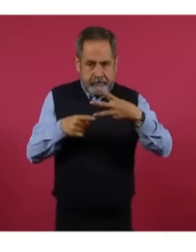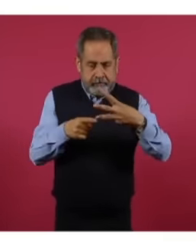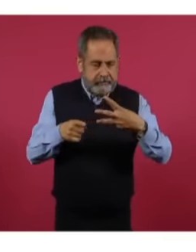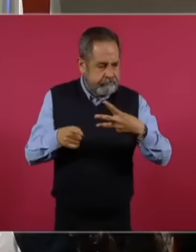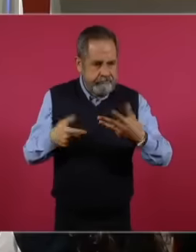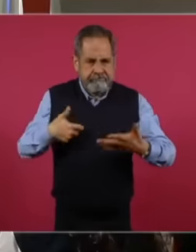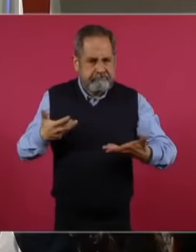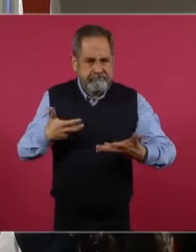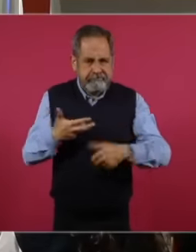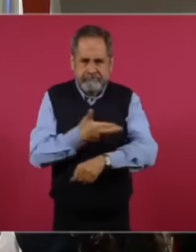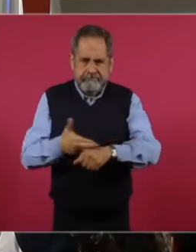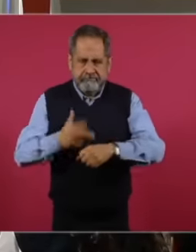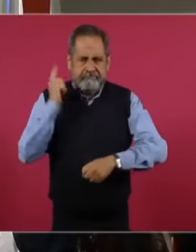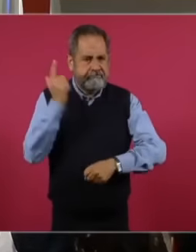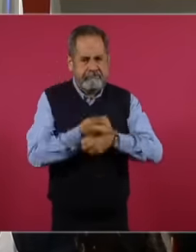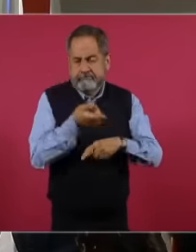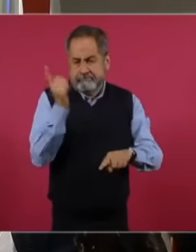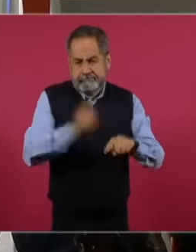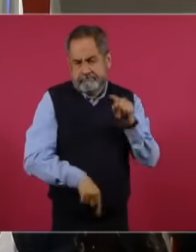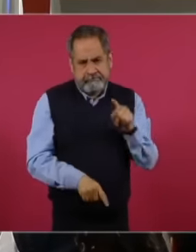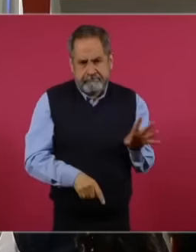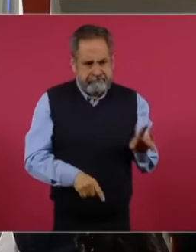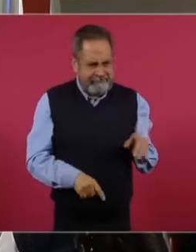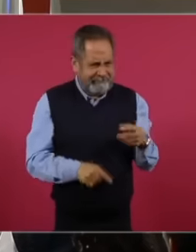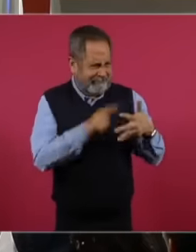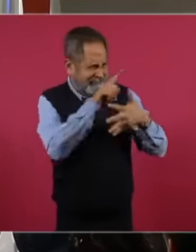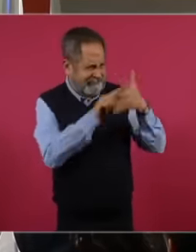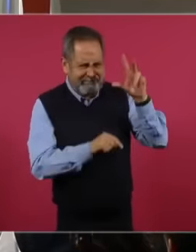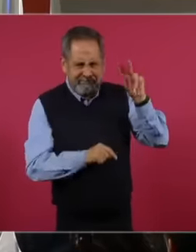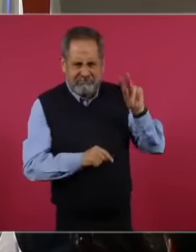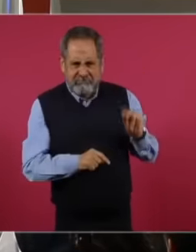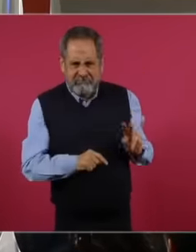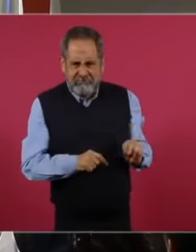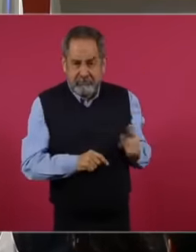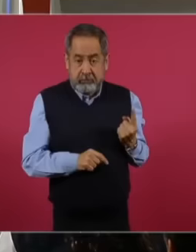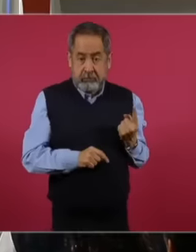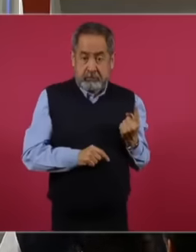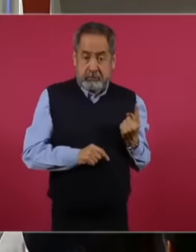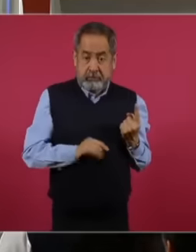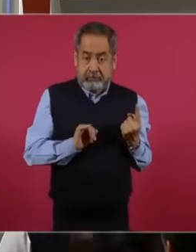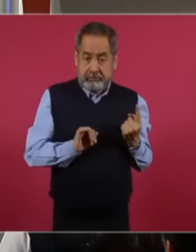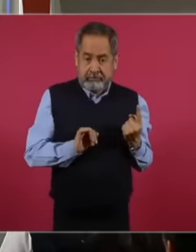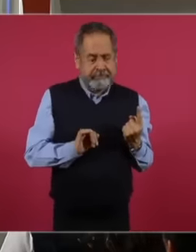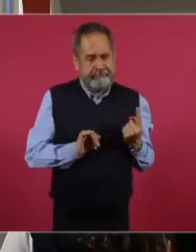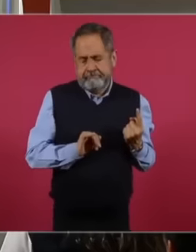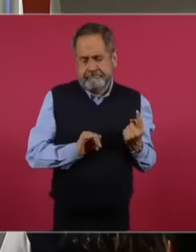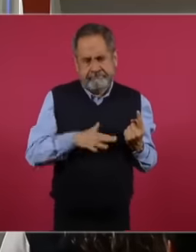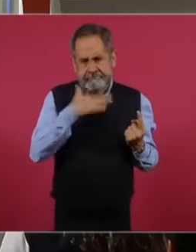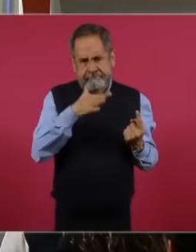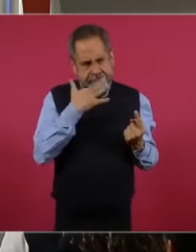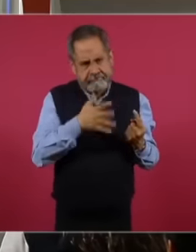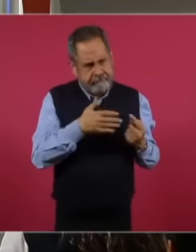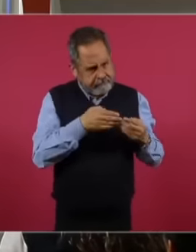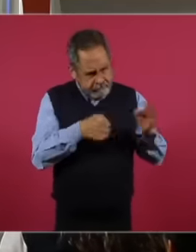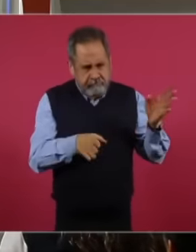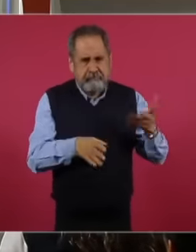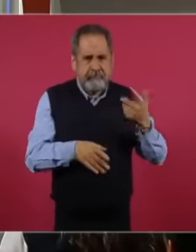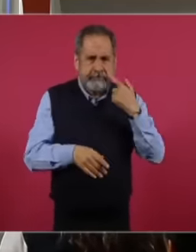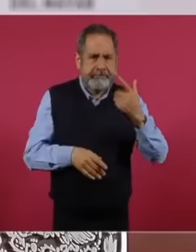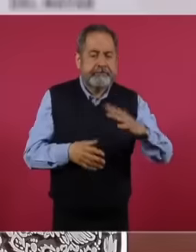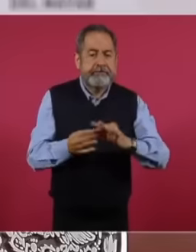immediately after detecting this corrupt action. Please, first of all, and